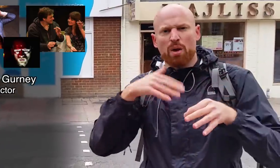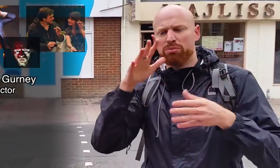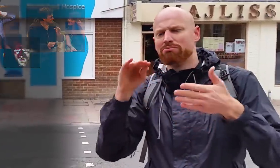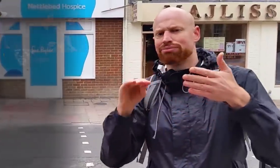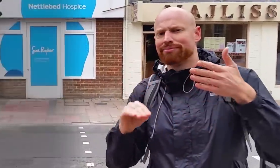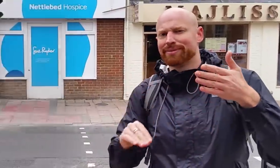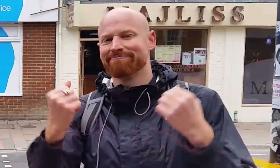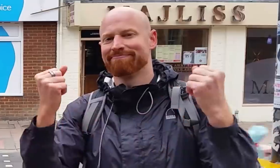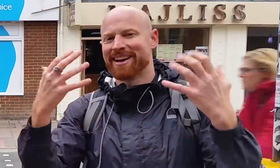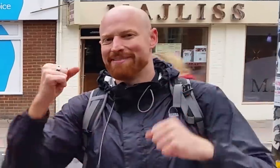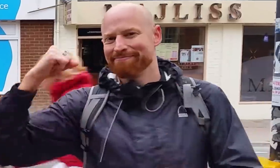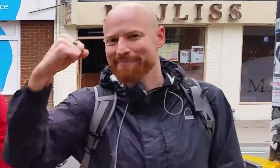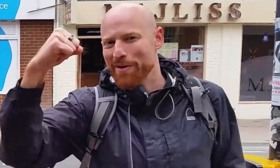details there. Sign power!